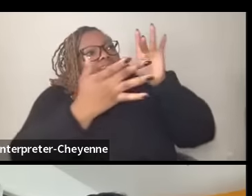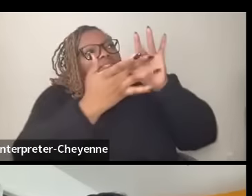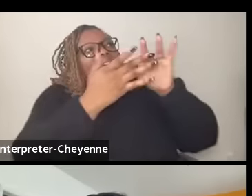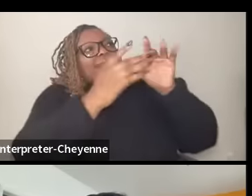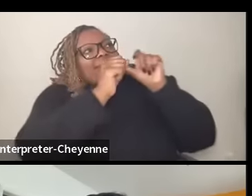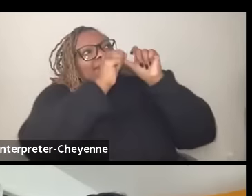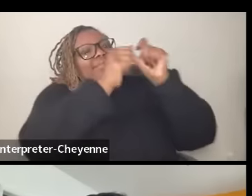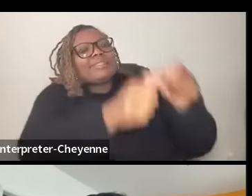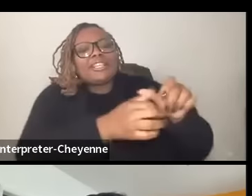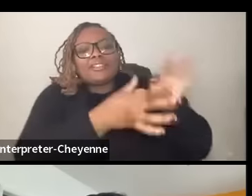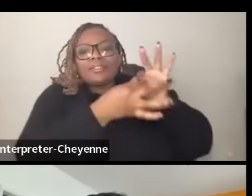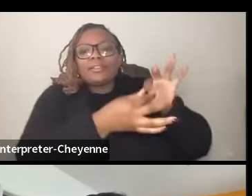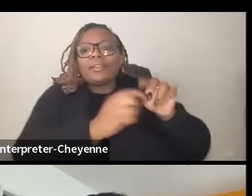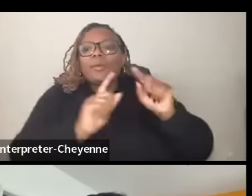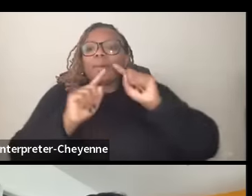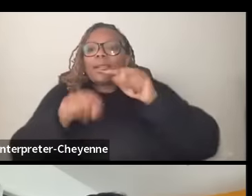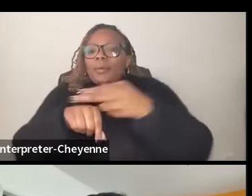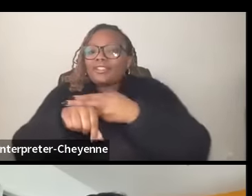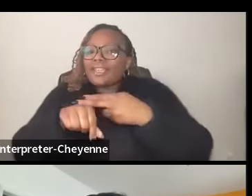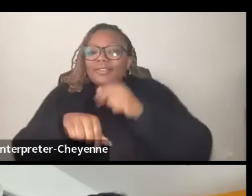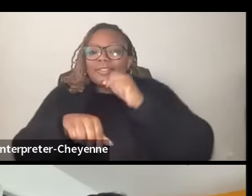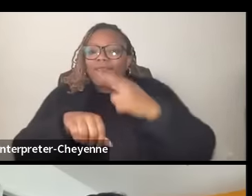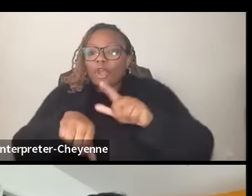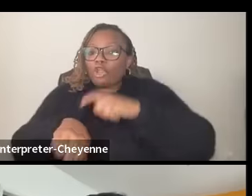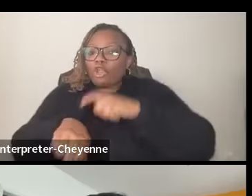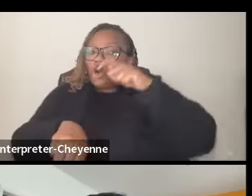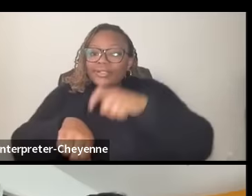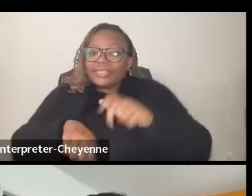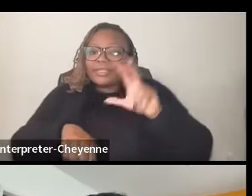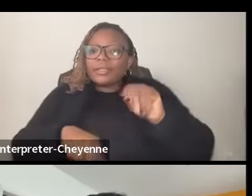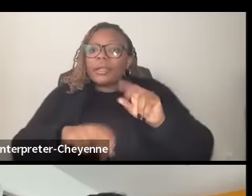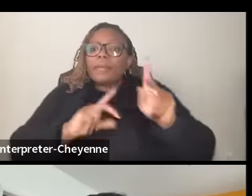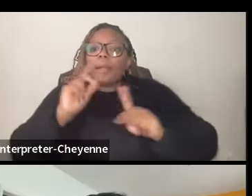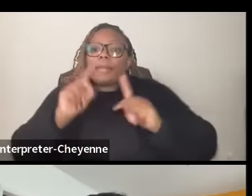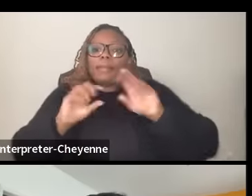when I went to Haiti it wasn't for a long time but there were people in organizations like kfm